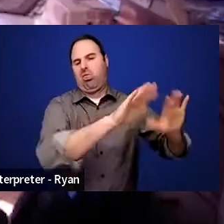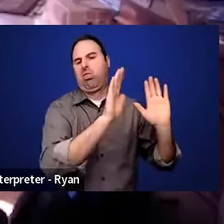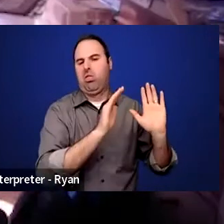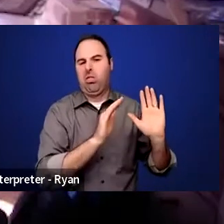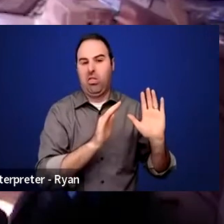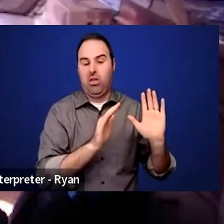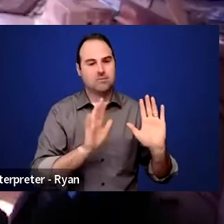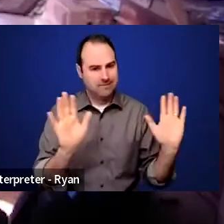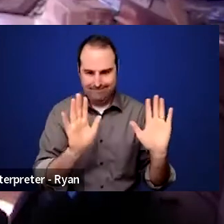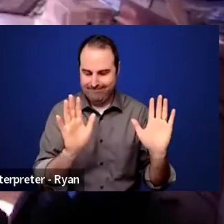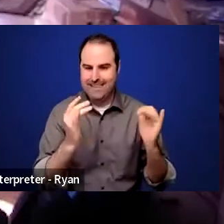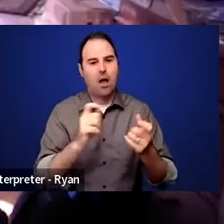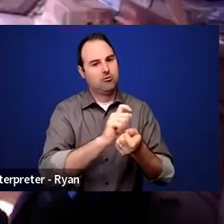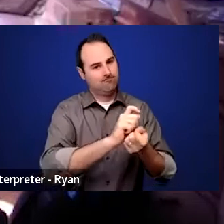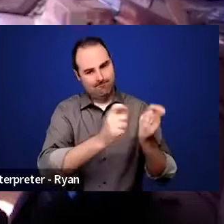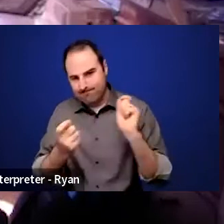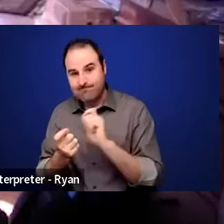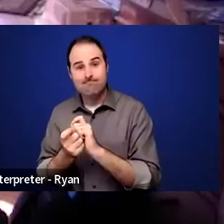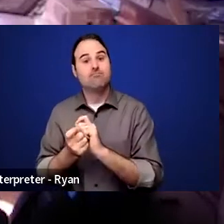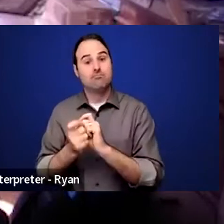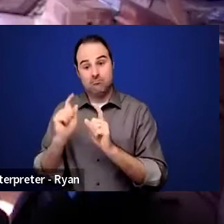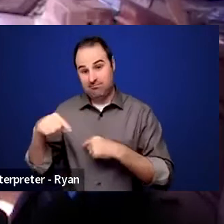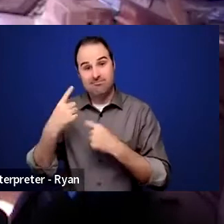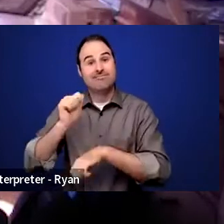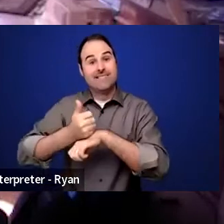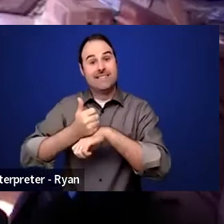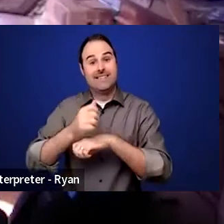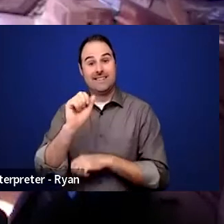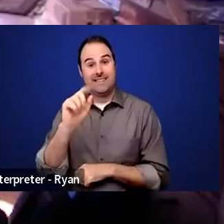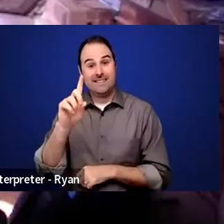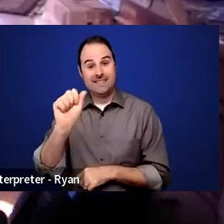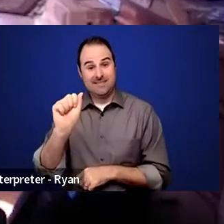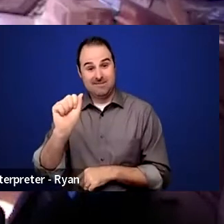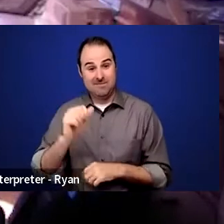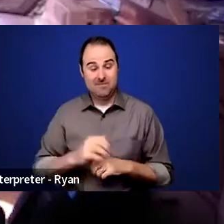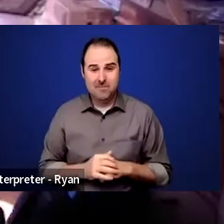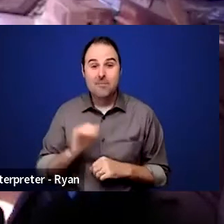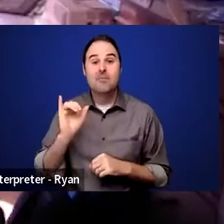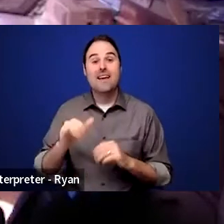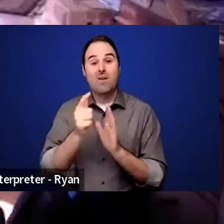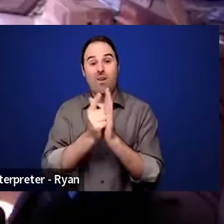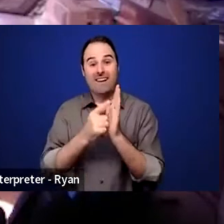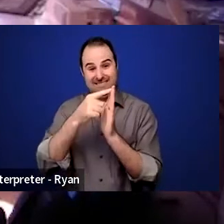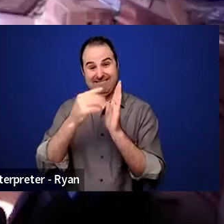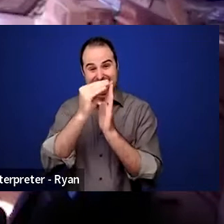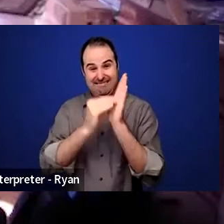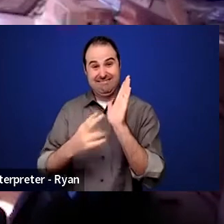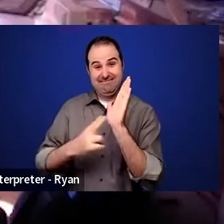of the signing of Americans with Disabilities Act. This bill was signed with a proclamation by then President George Bush, that quote,